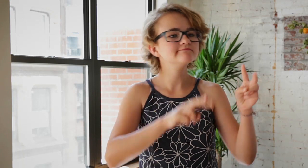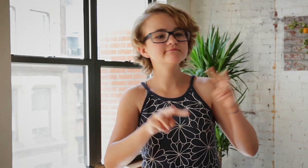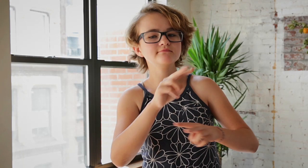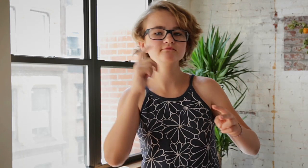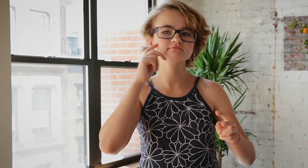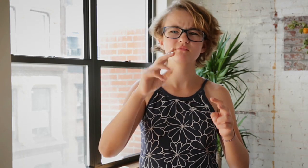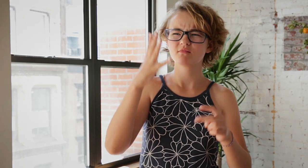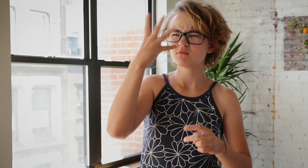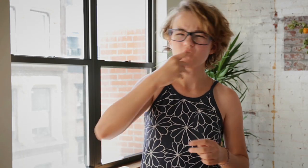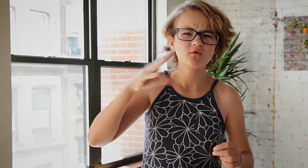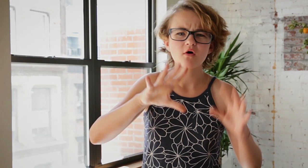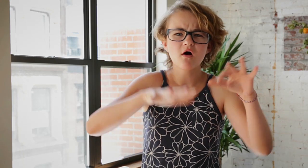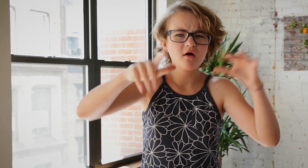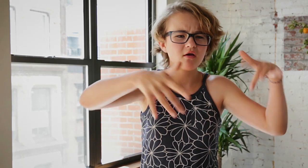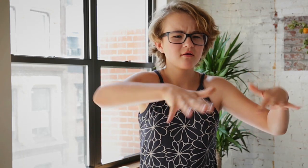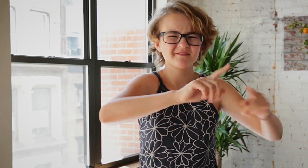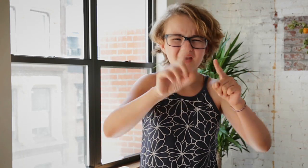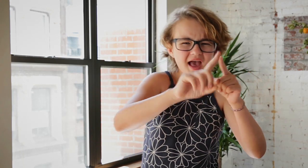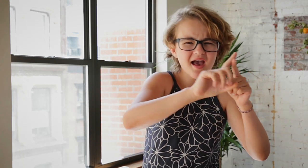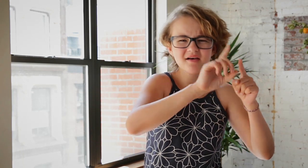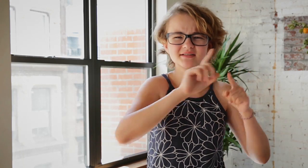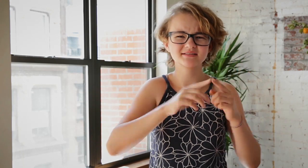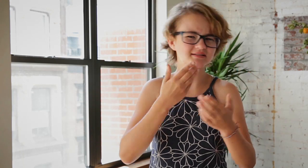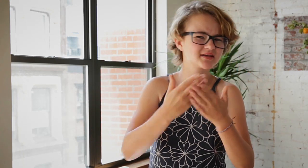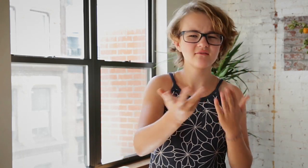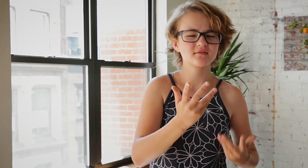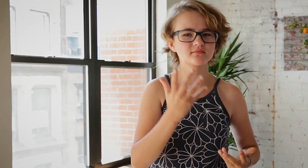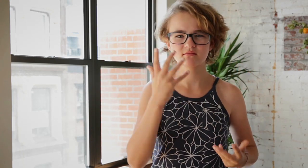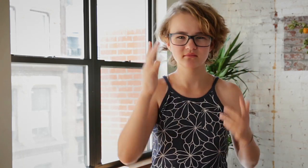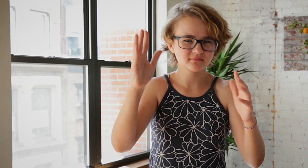It was truly beautiful inside. There were so many different things.